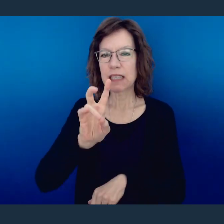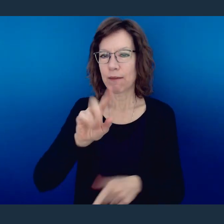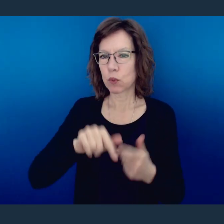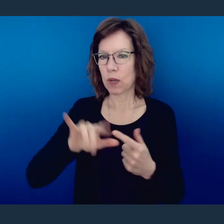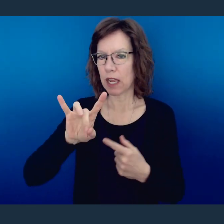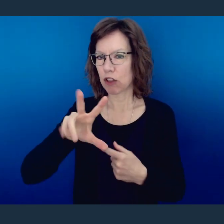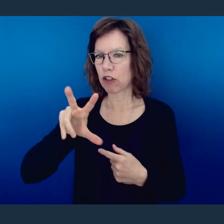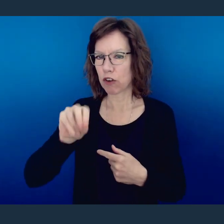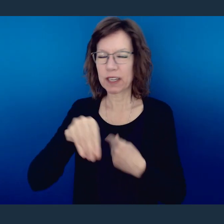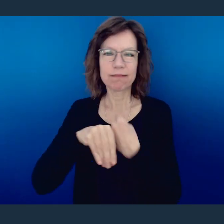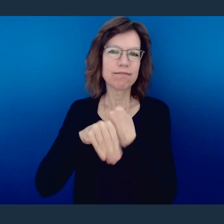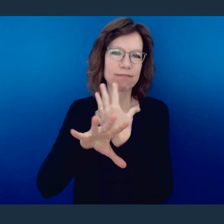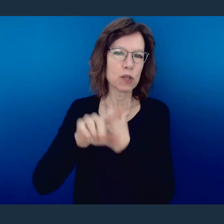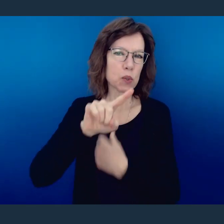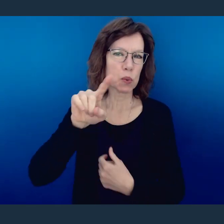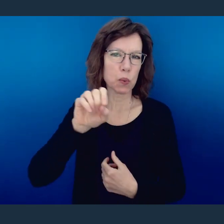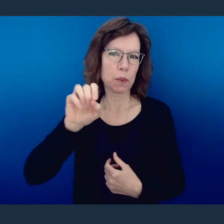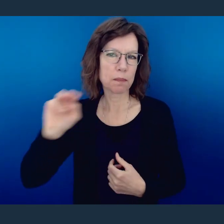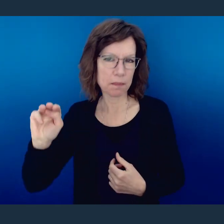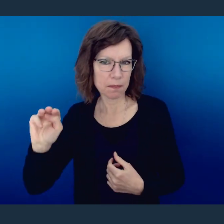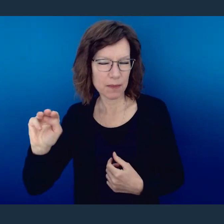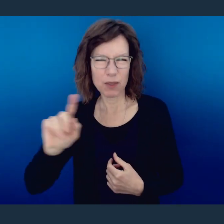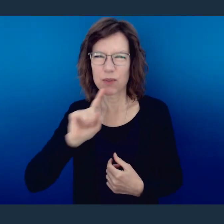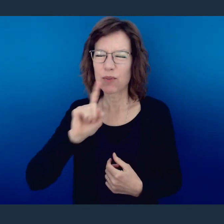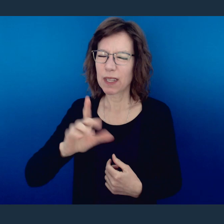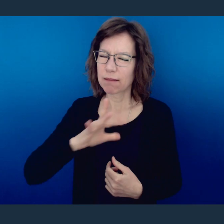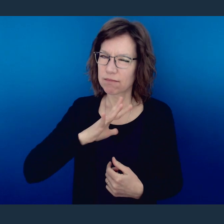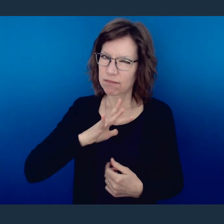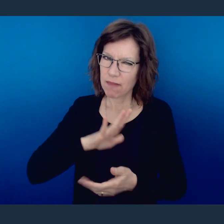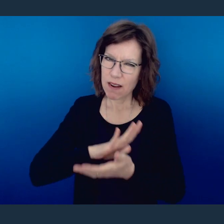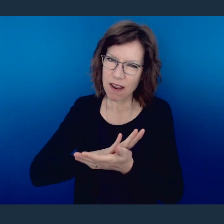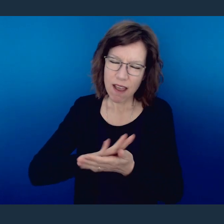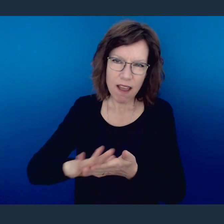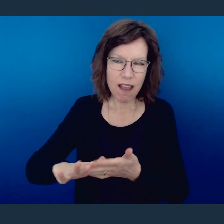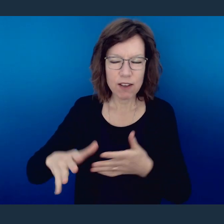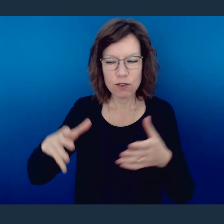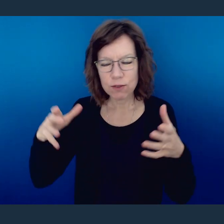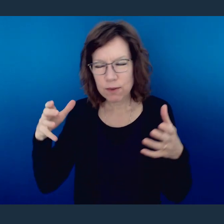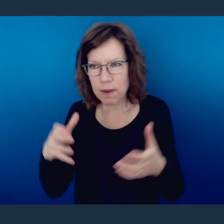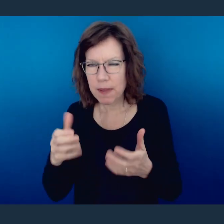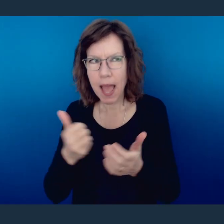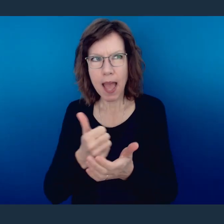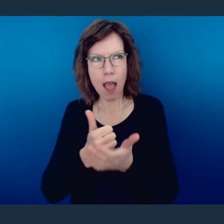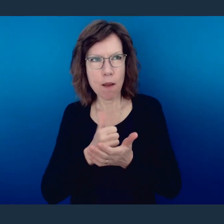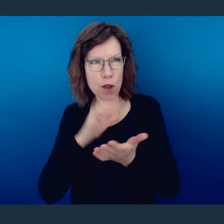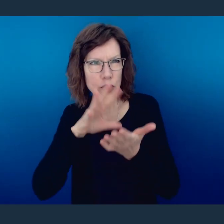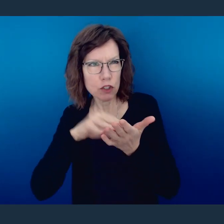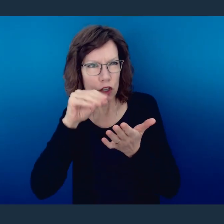on Zoom. This is just a really great time to help us learn how to dive deeper into God's